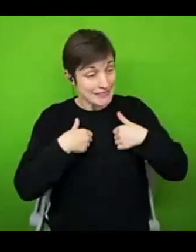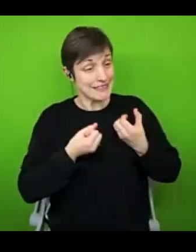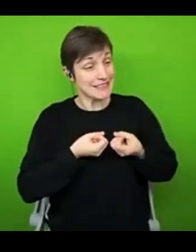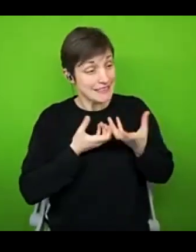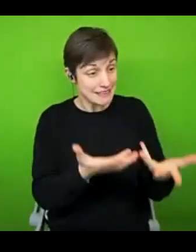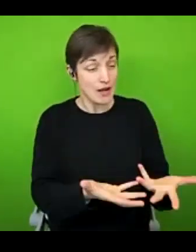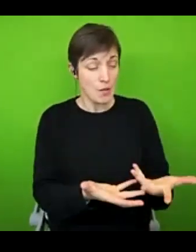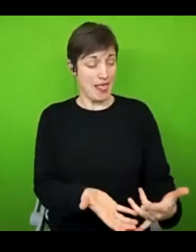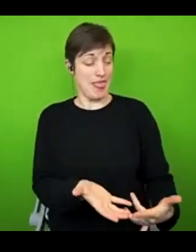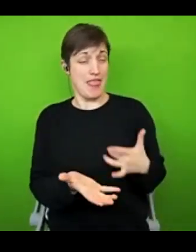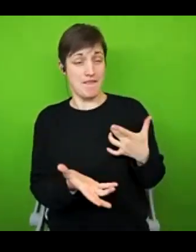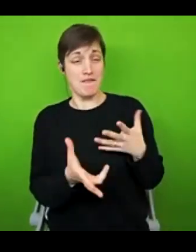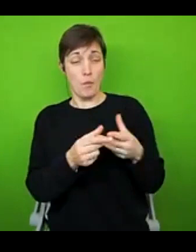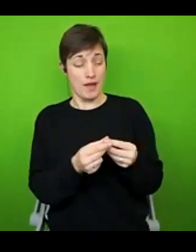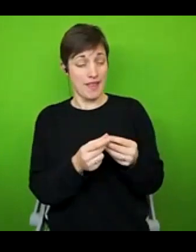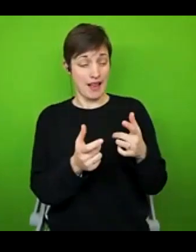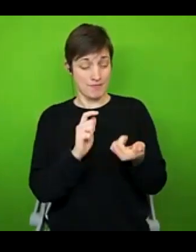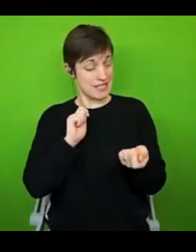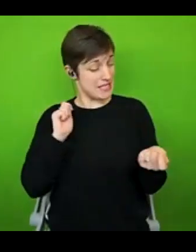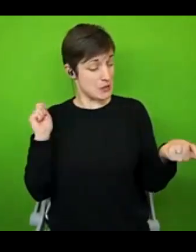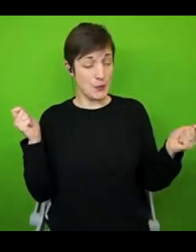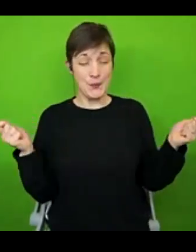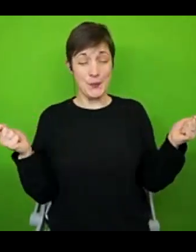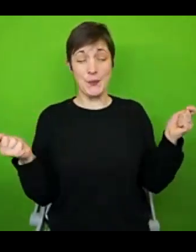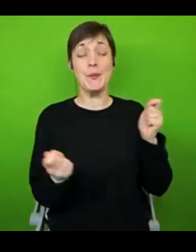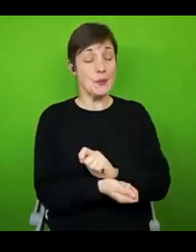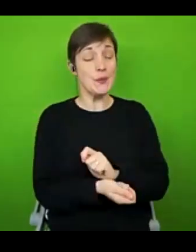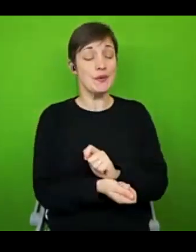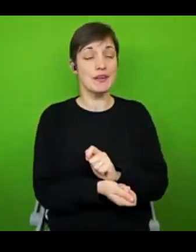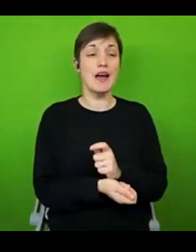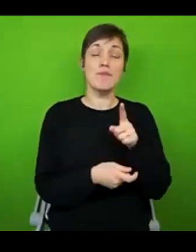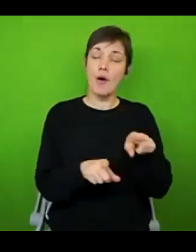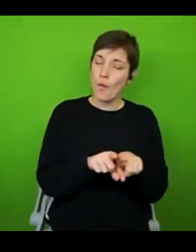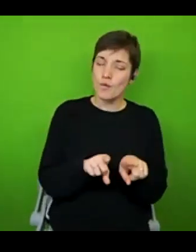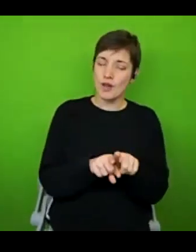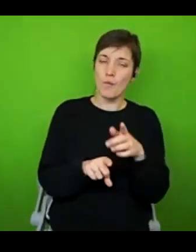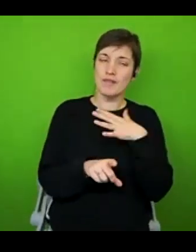this really life altering thing. But at the same time, I wanted them to realise that underneath it all, I was still